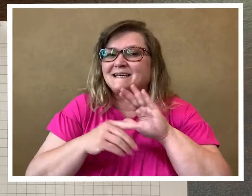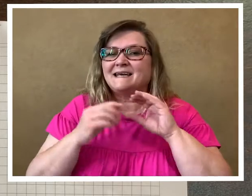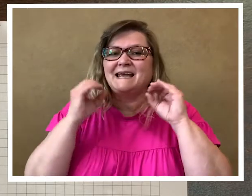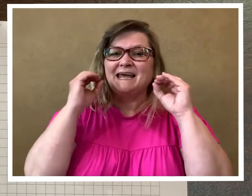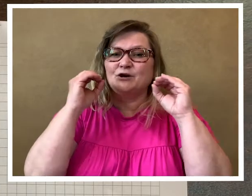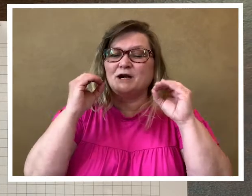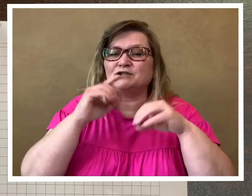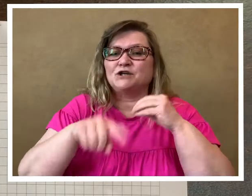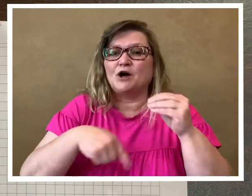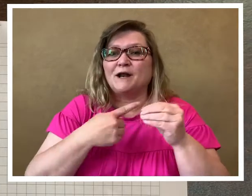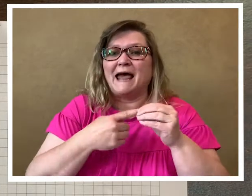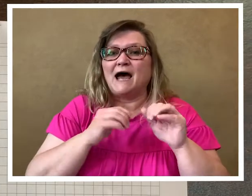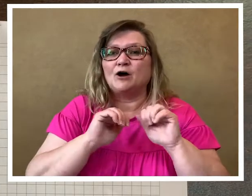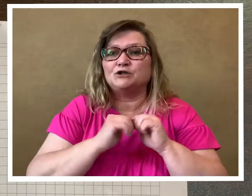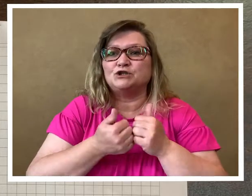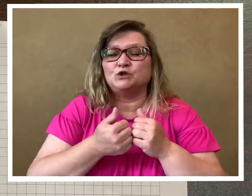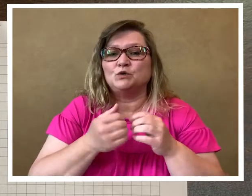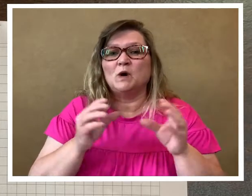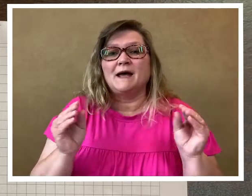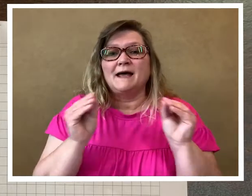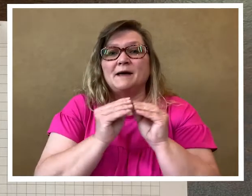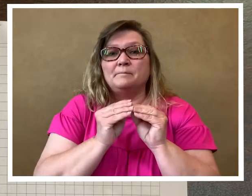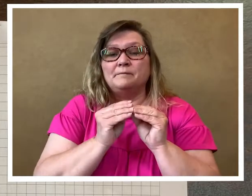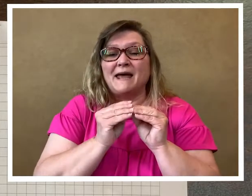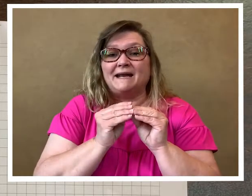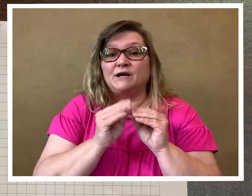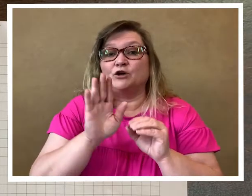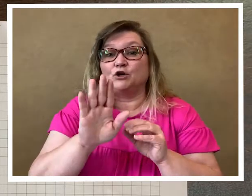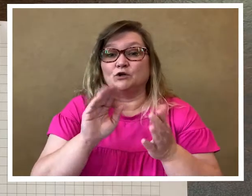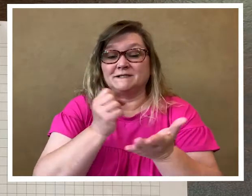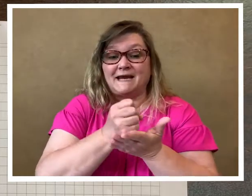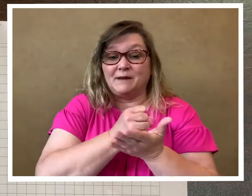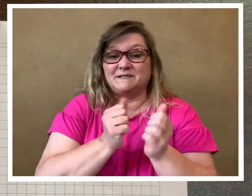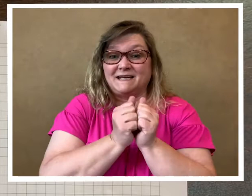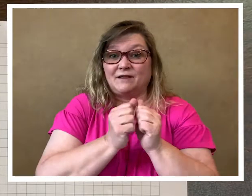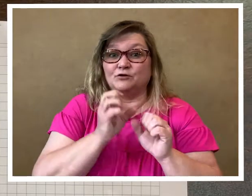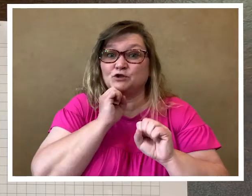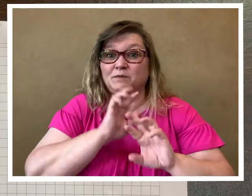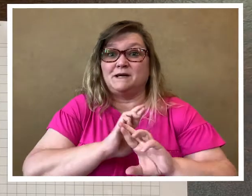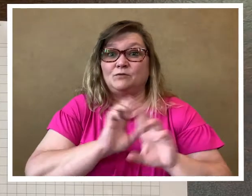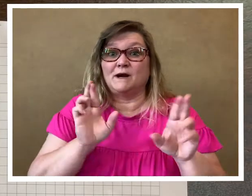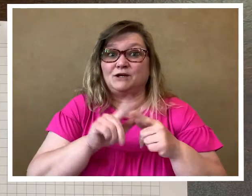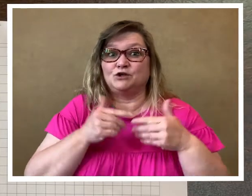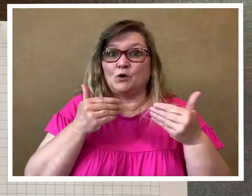introduction on how to adhere your stamps together to be ready to go ahead